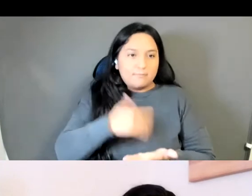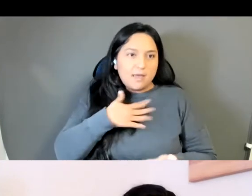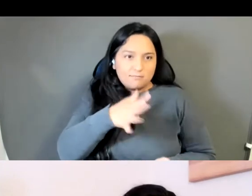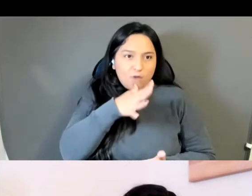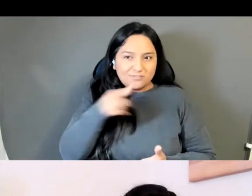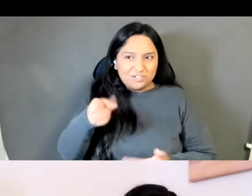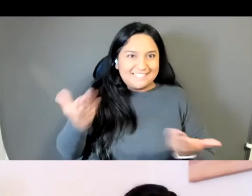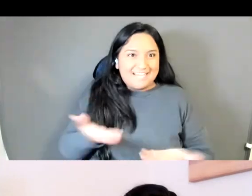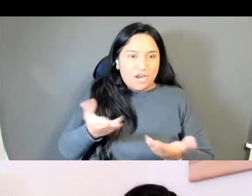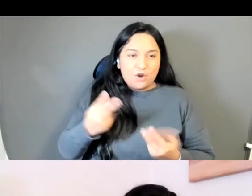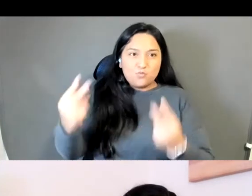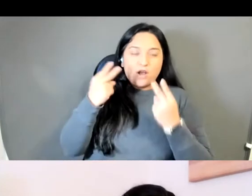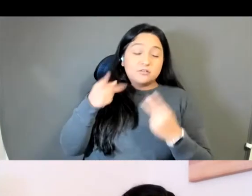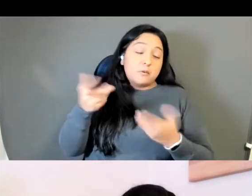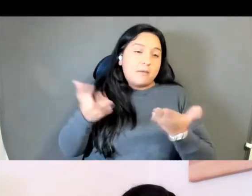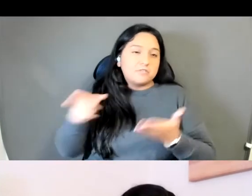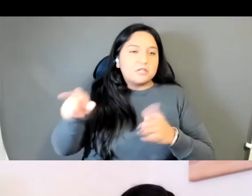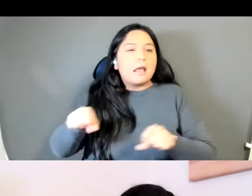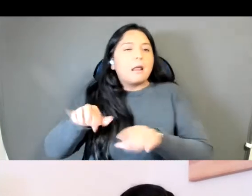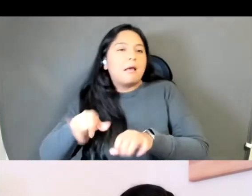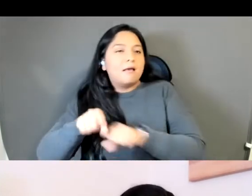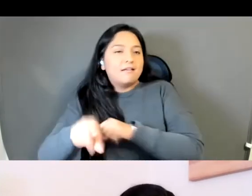Let us know. Thank you.